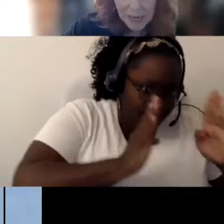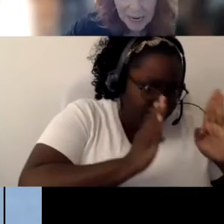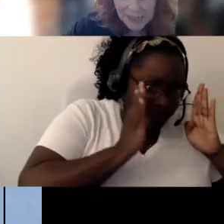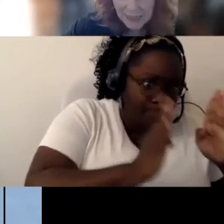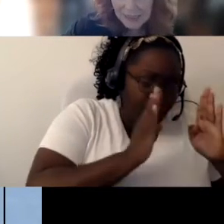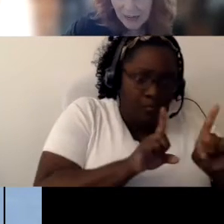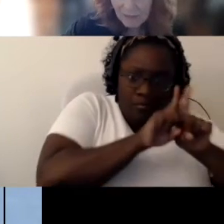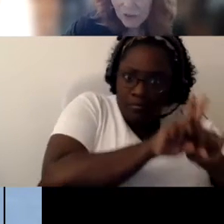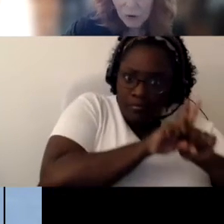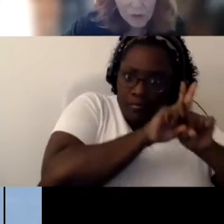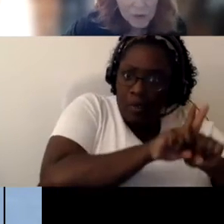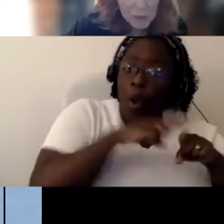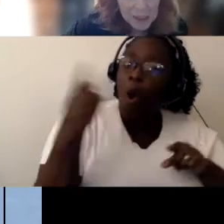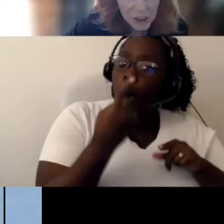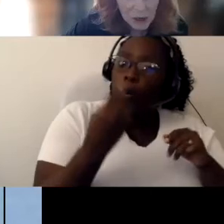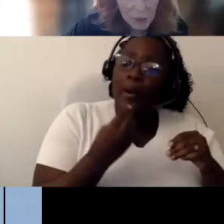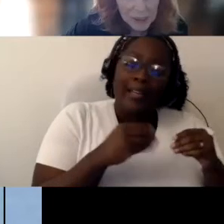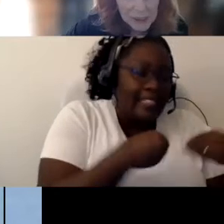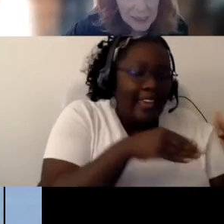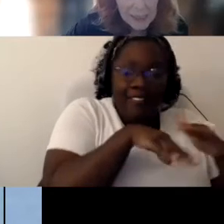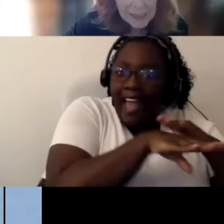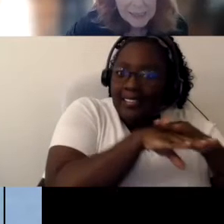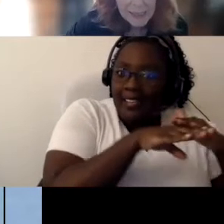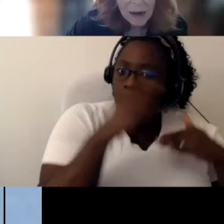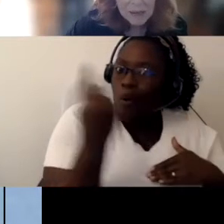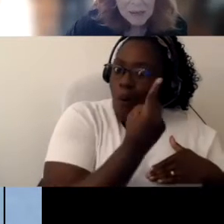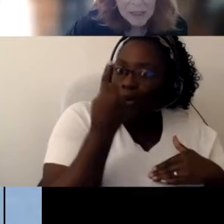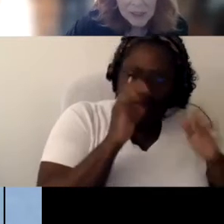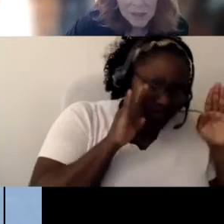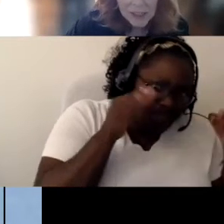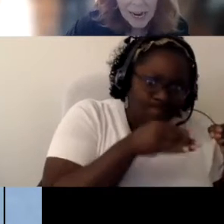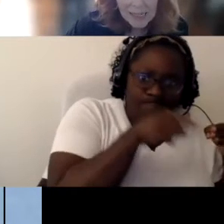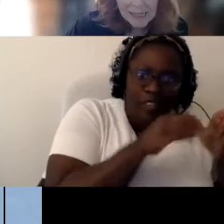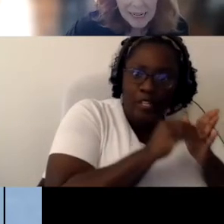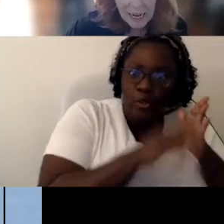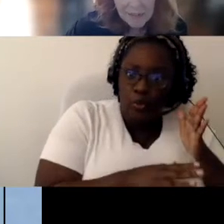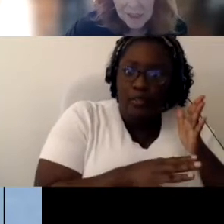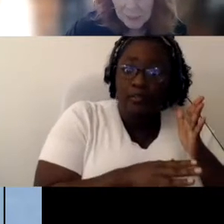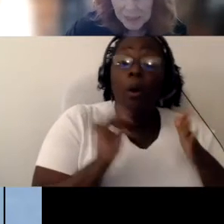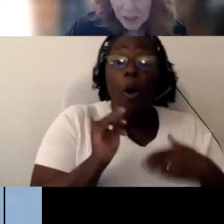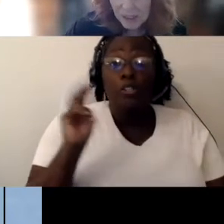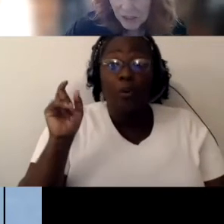That access that flow of information always also the intervener has to have specialized